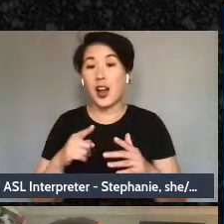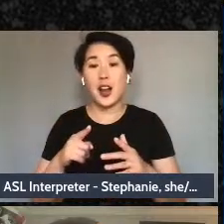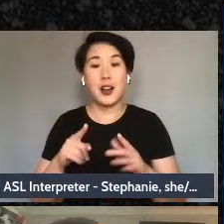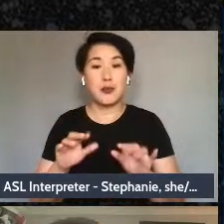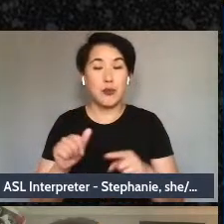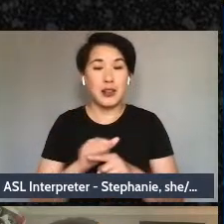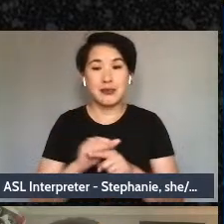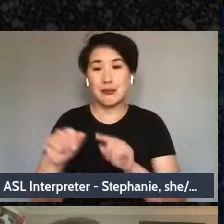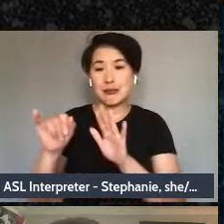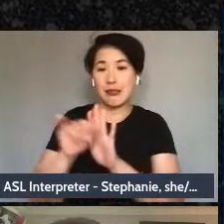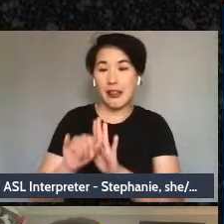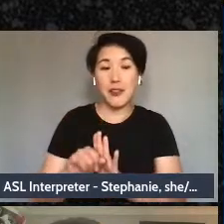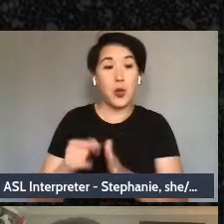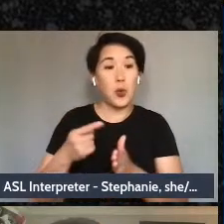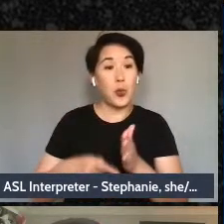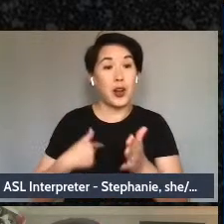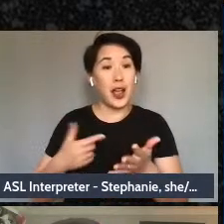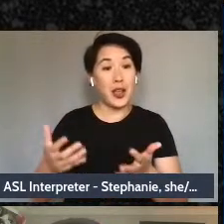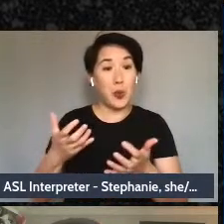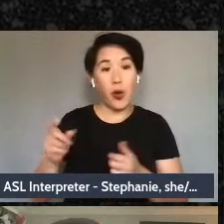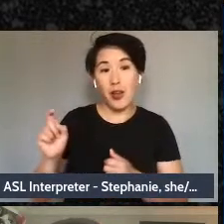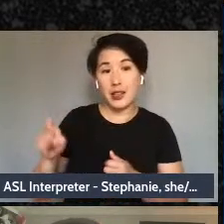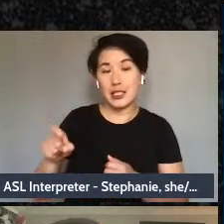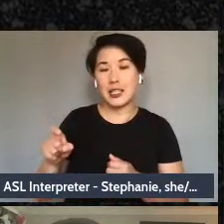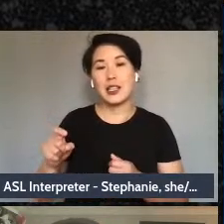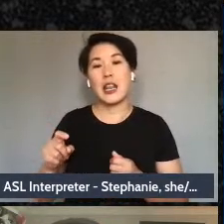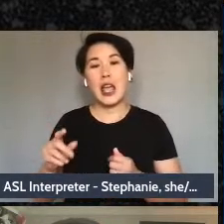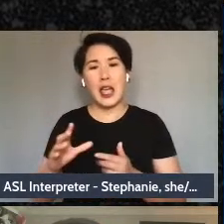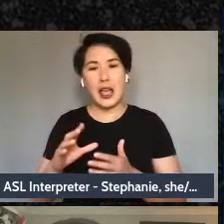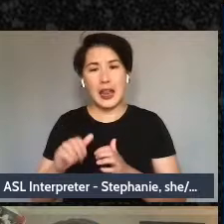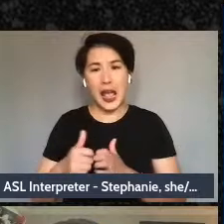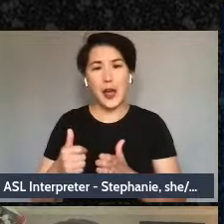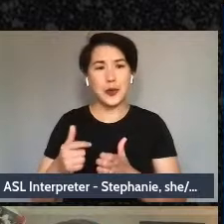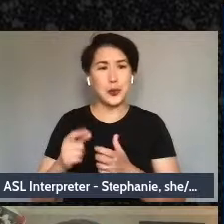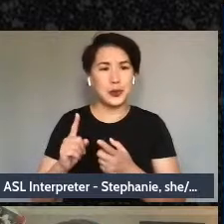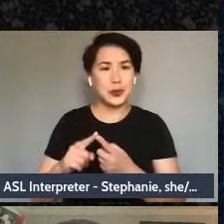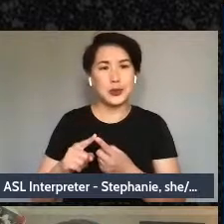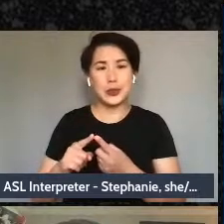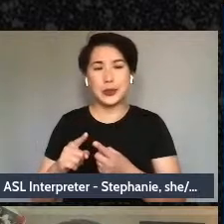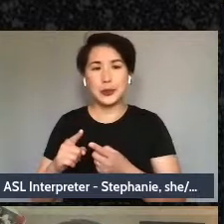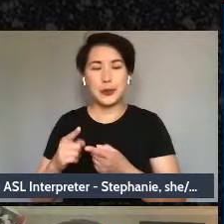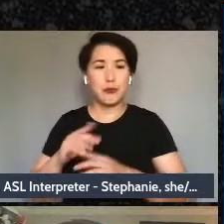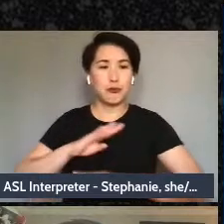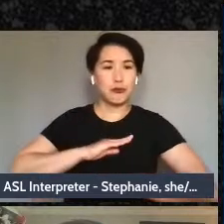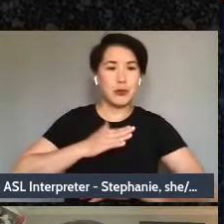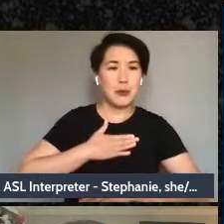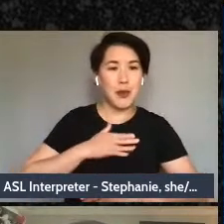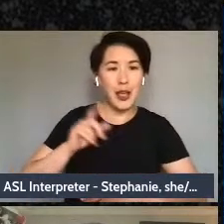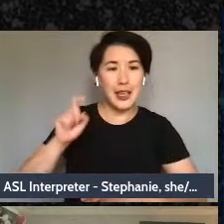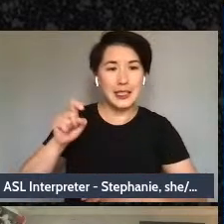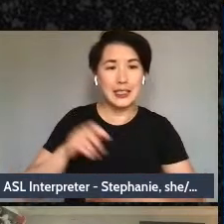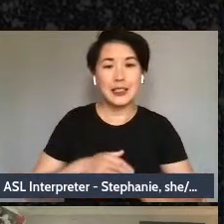it is i want and need and how to get my needs met how to express my feelings yeah mad maps